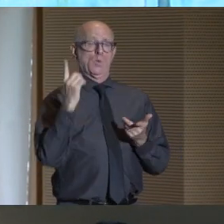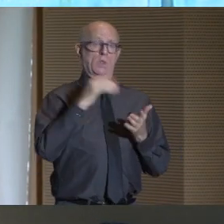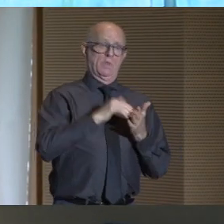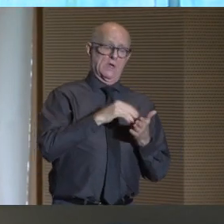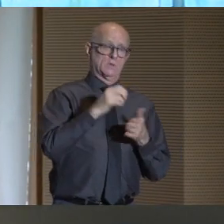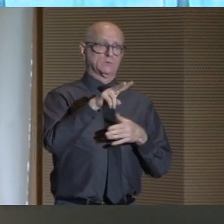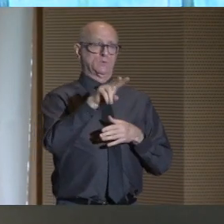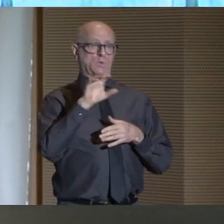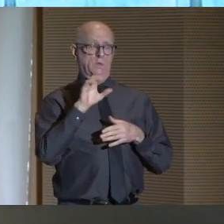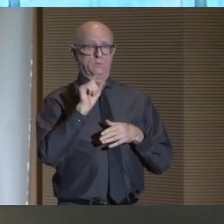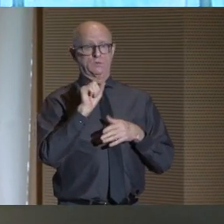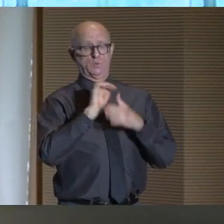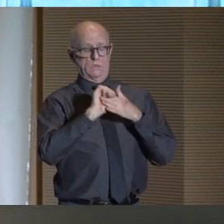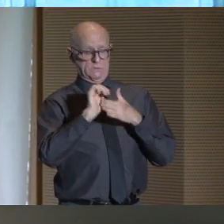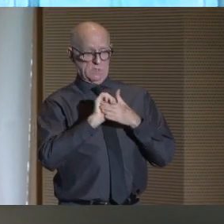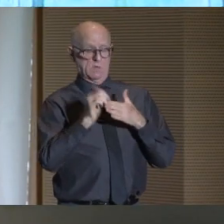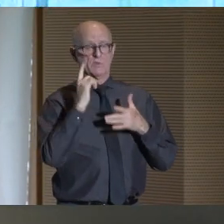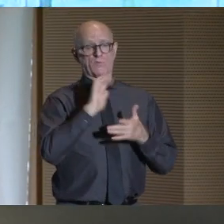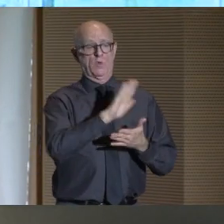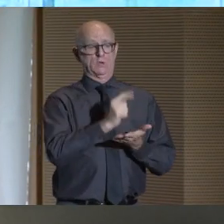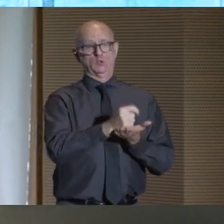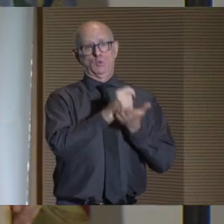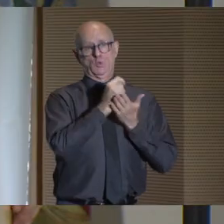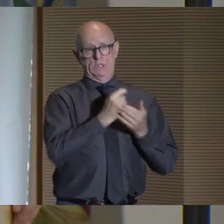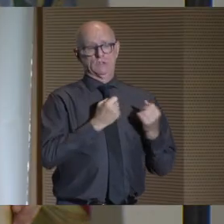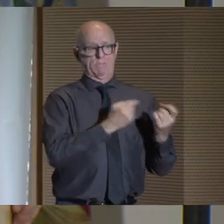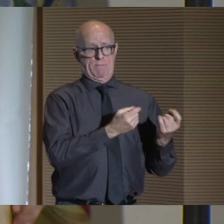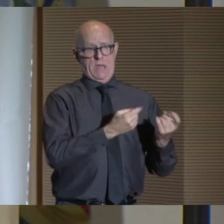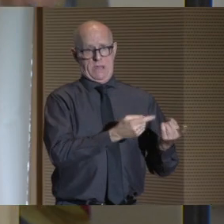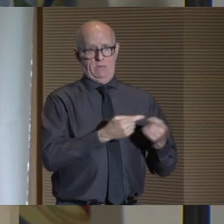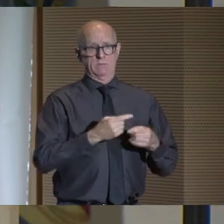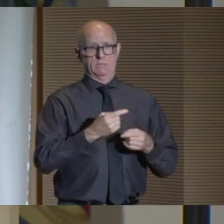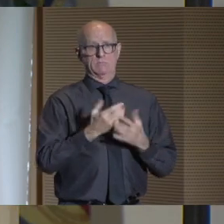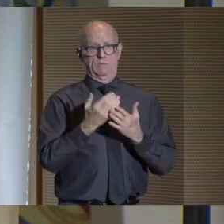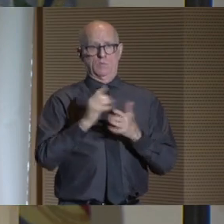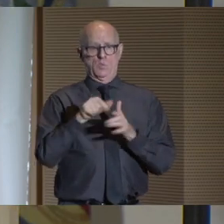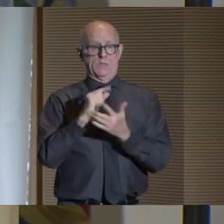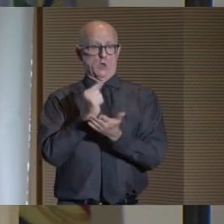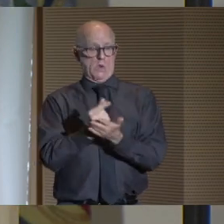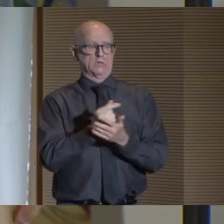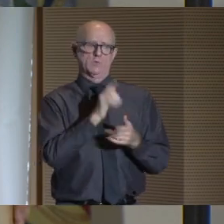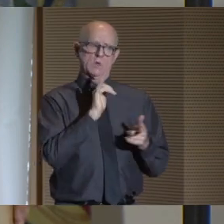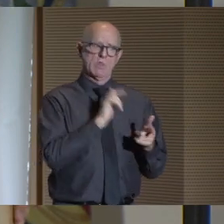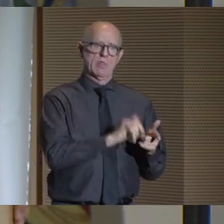and $1,220 in tuition by the time they graduate.